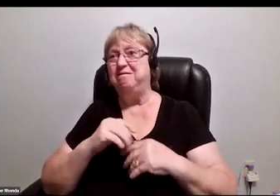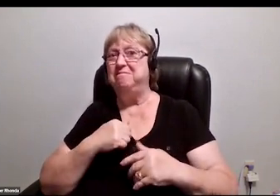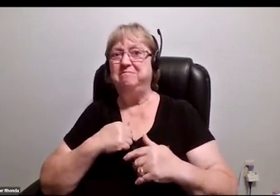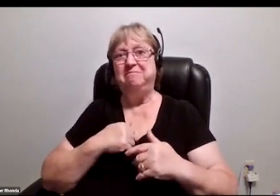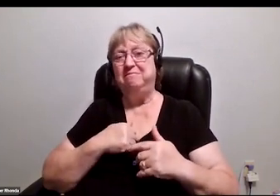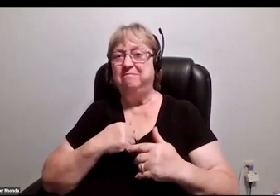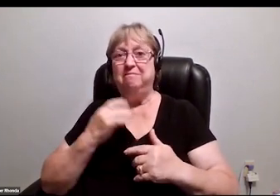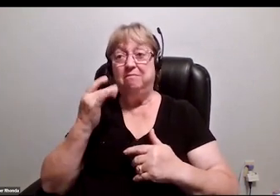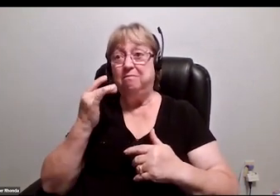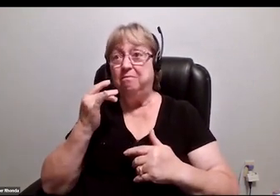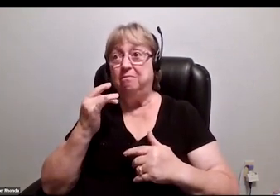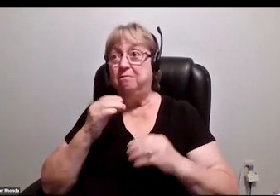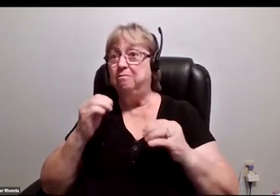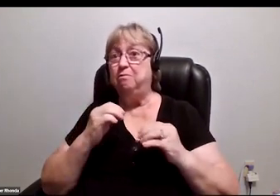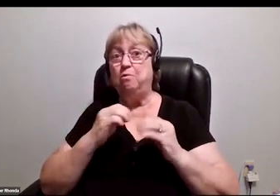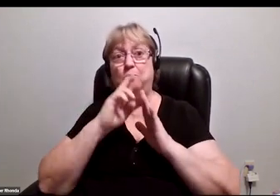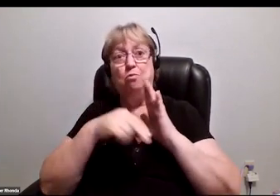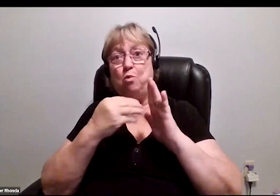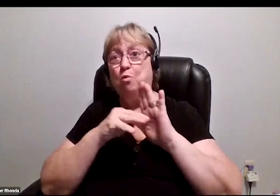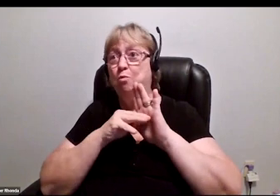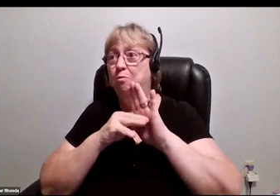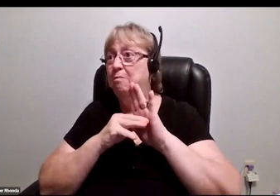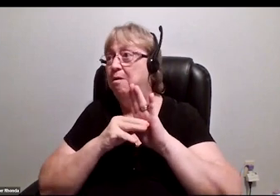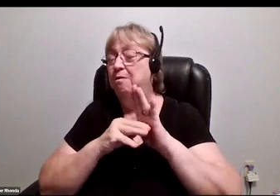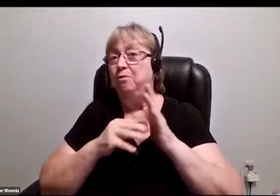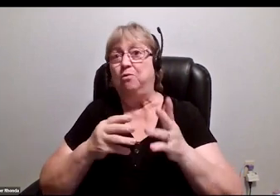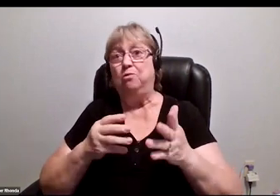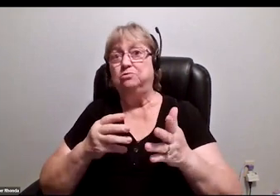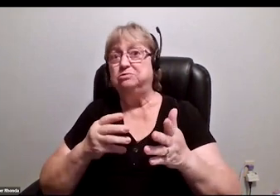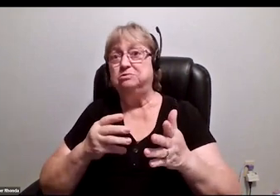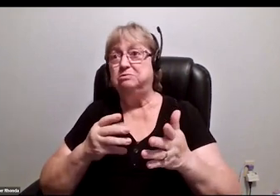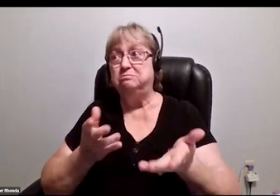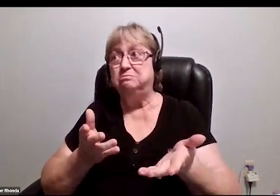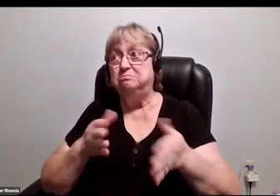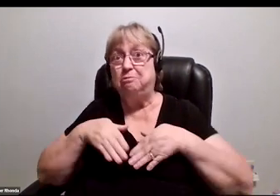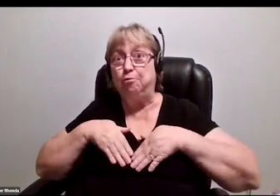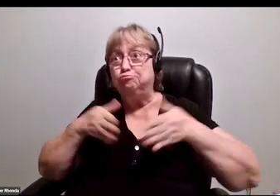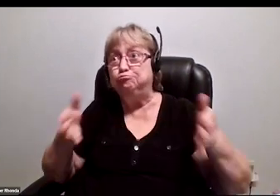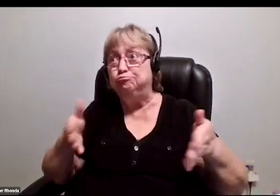about their disability in STEM. I believe it's because specifically in STEM--